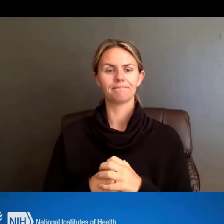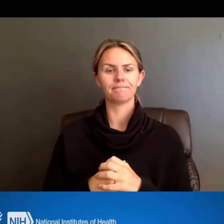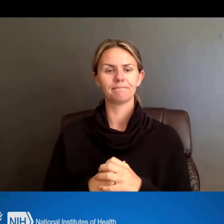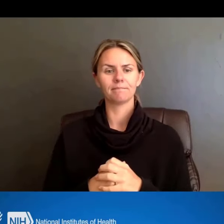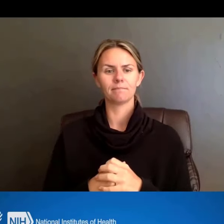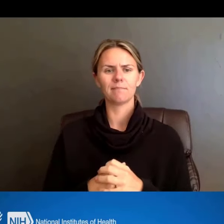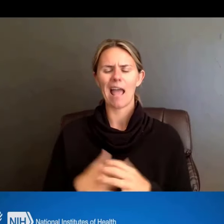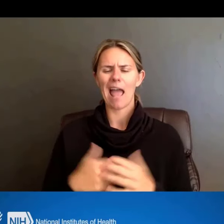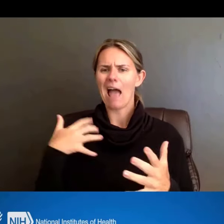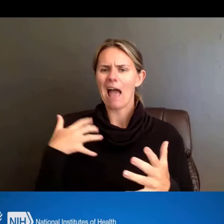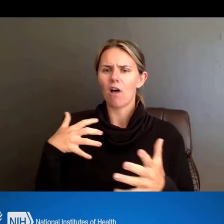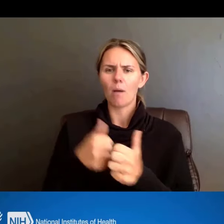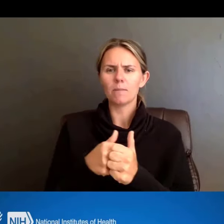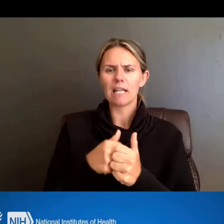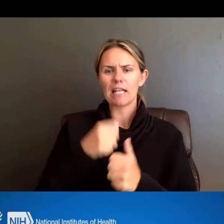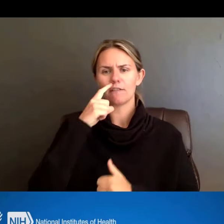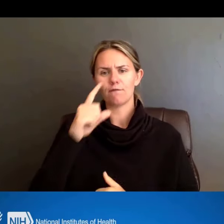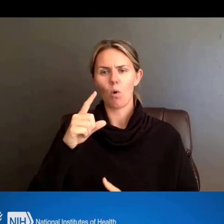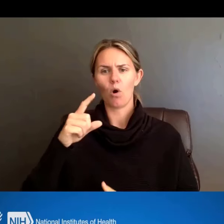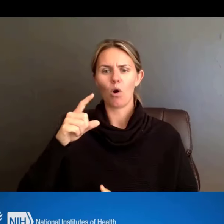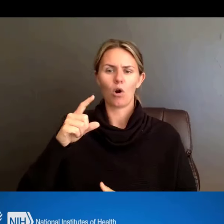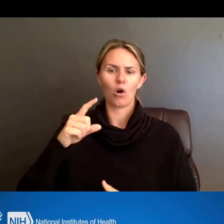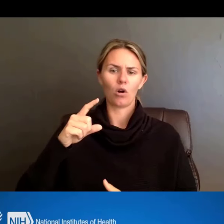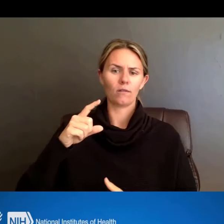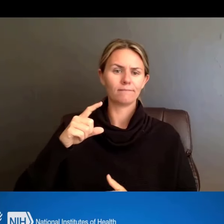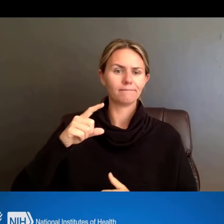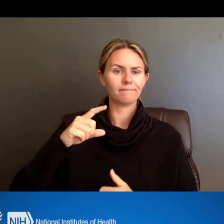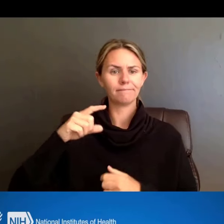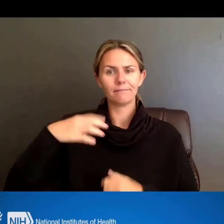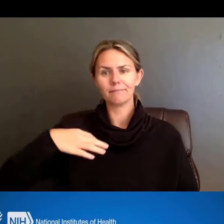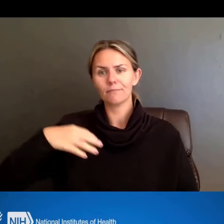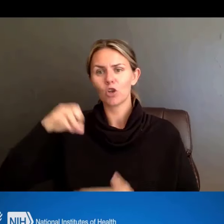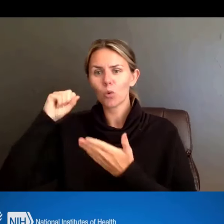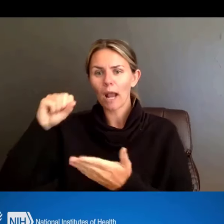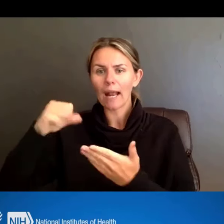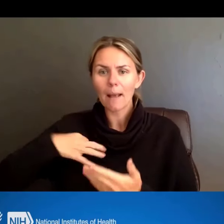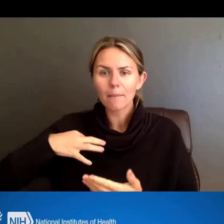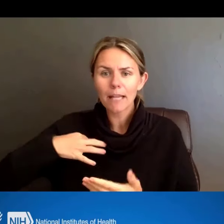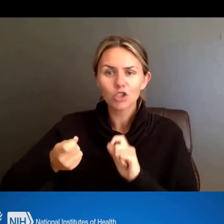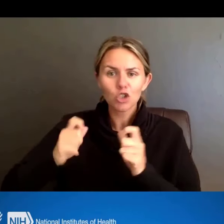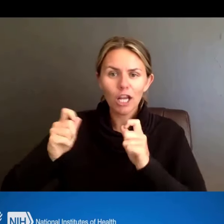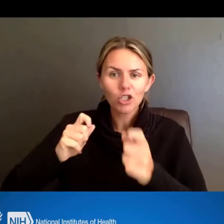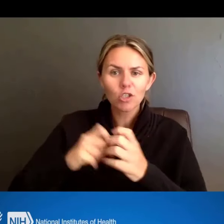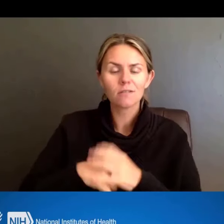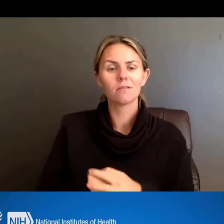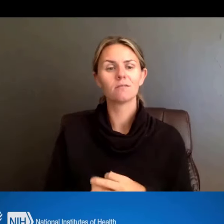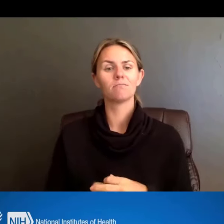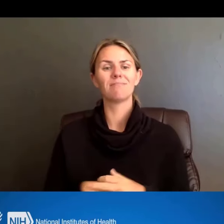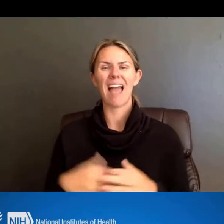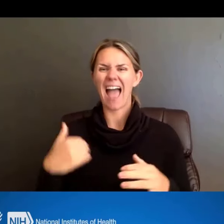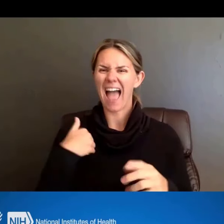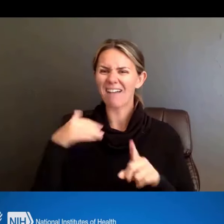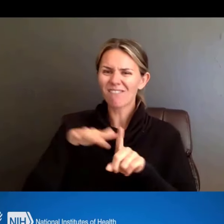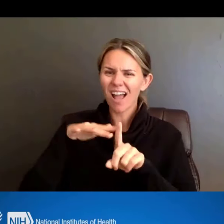Training Guide applications. It gives information about the background, the activity codes where it's relevant, some resource documents.